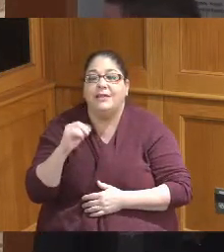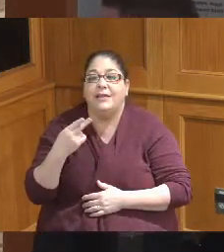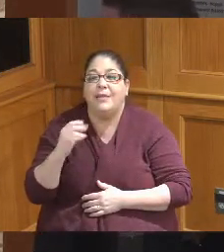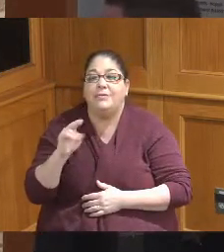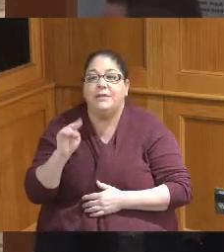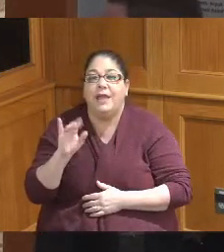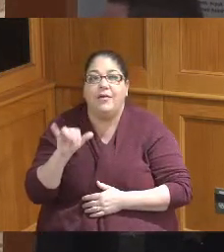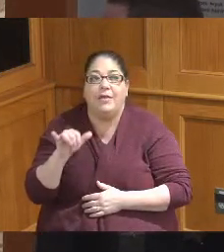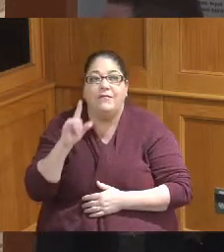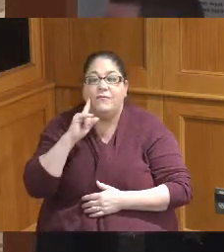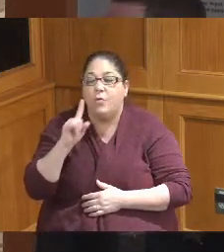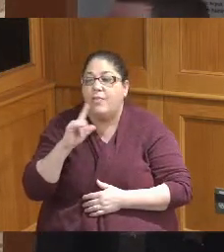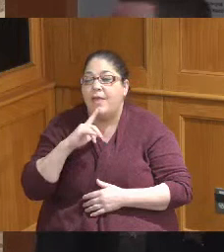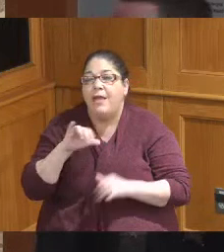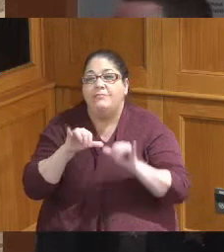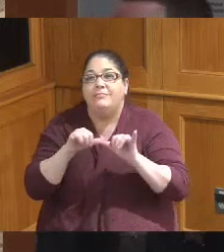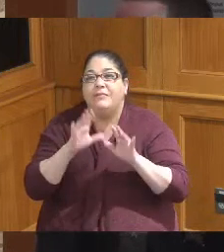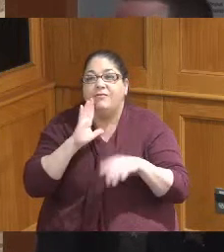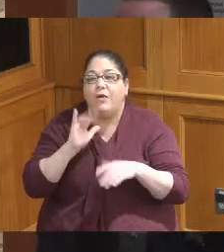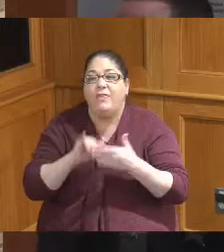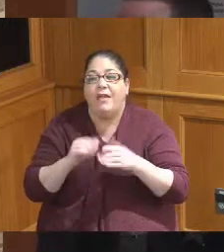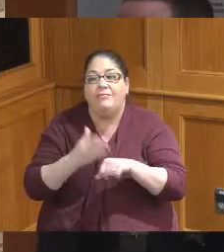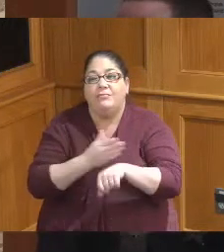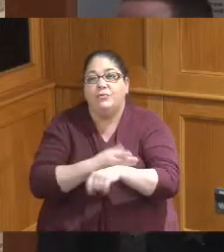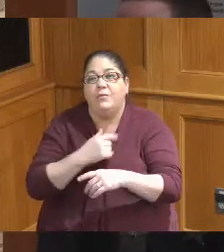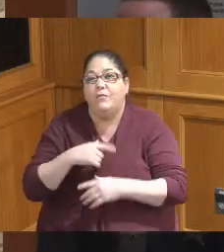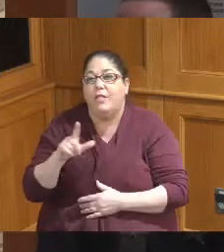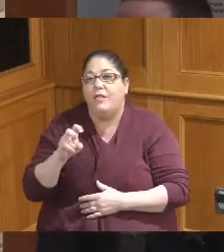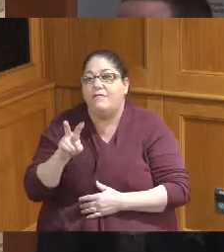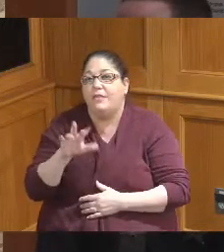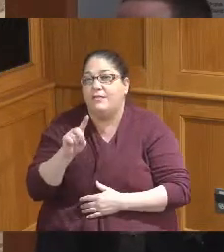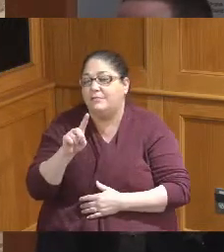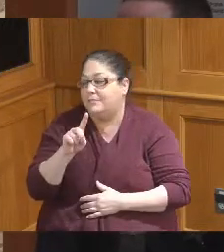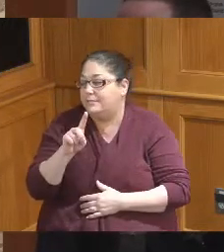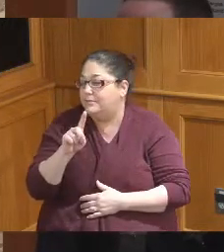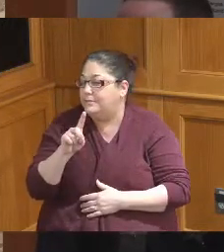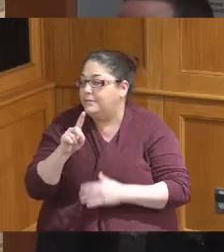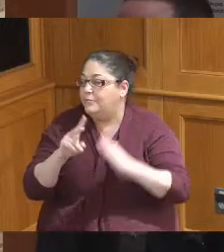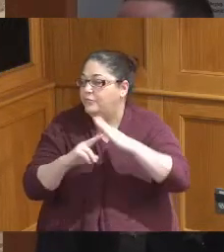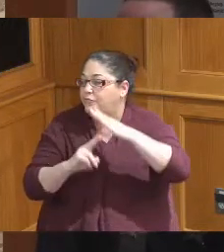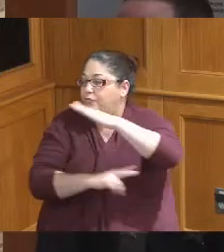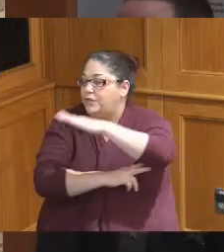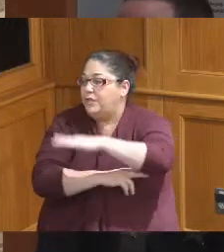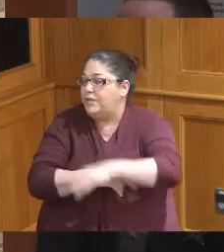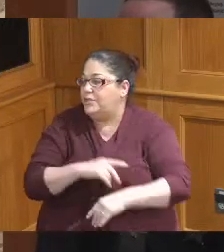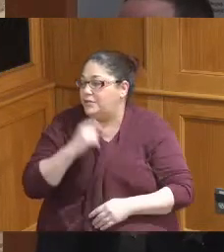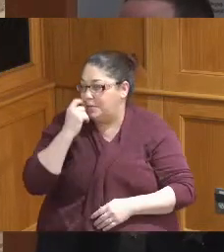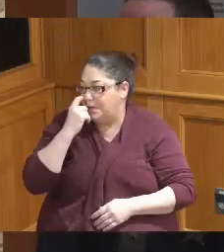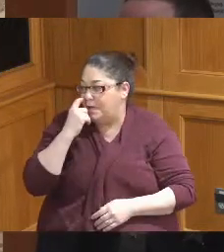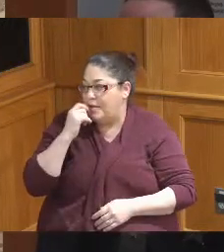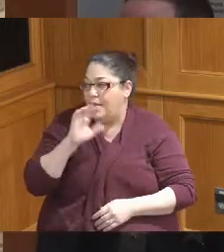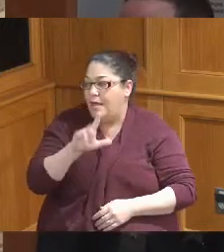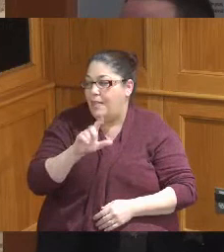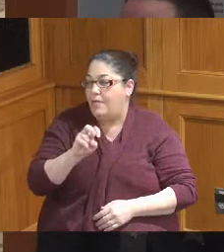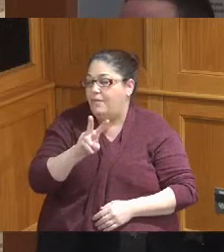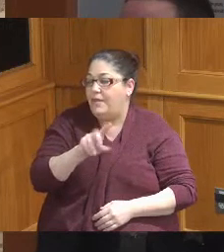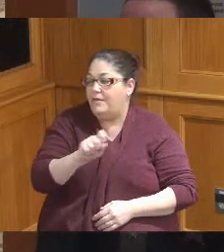improvements of the Loveland Road Bridge it's project 502015 total estimated construction